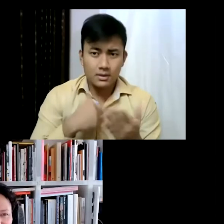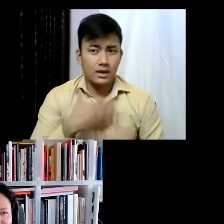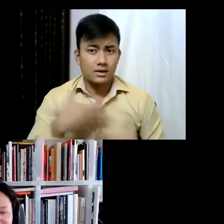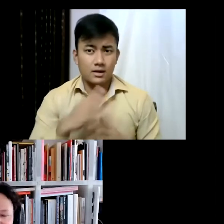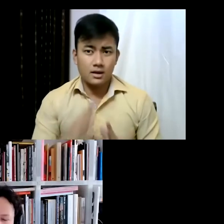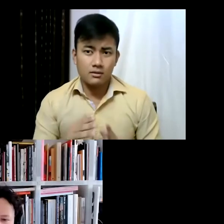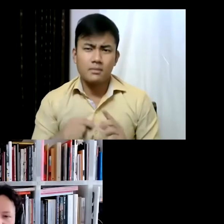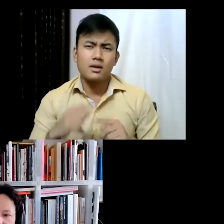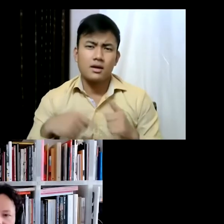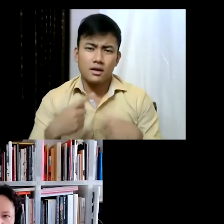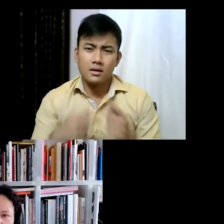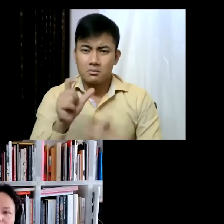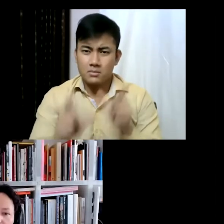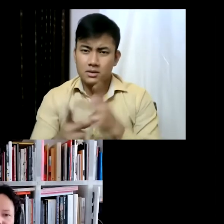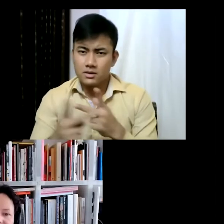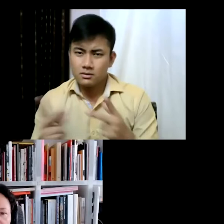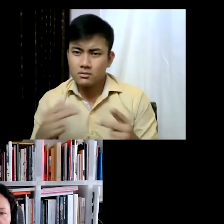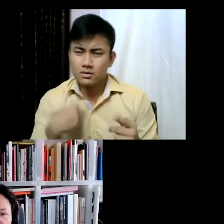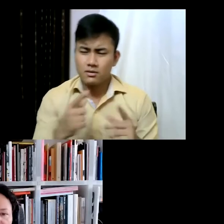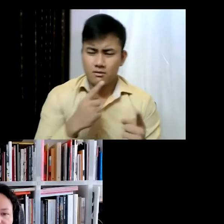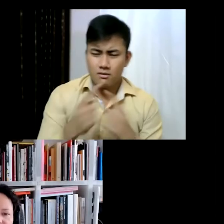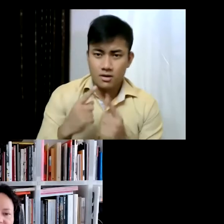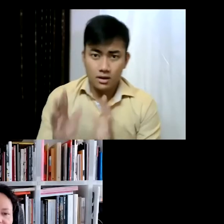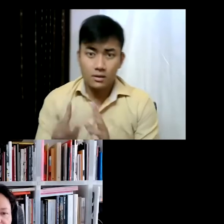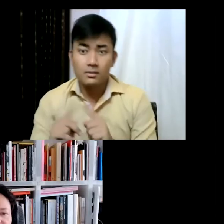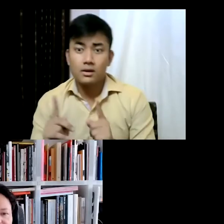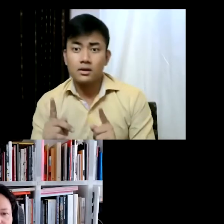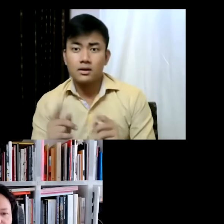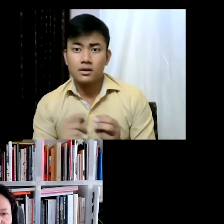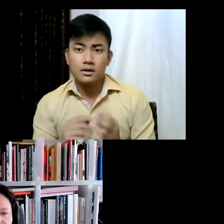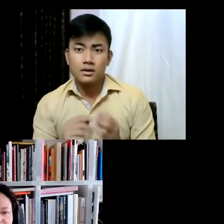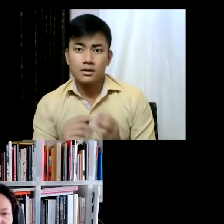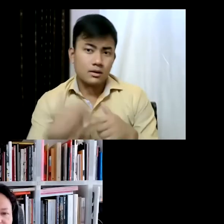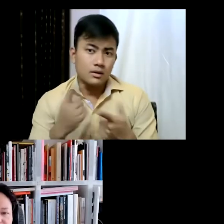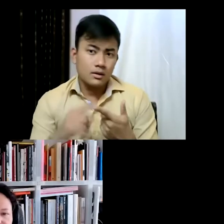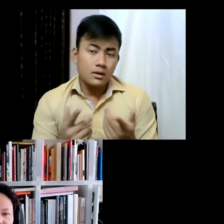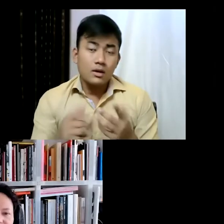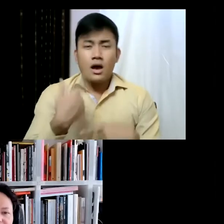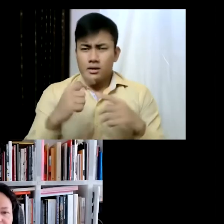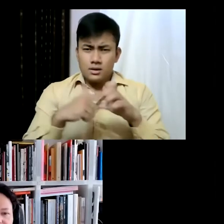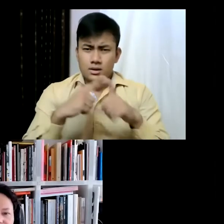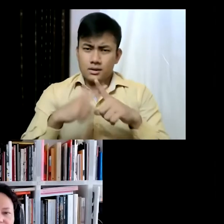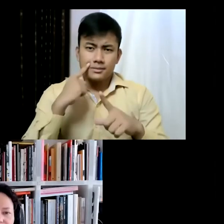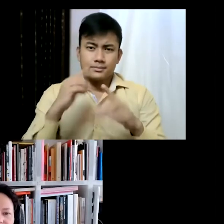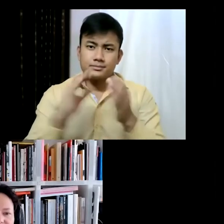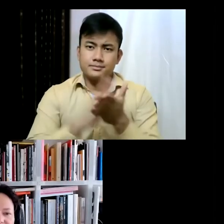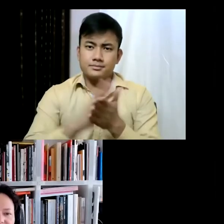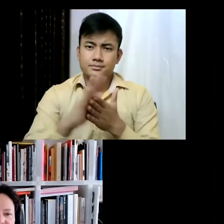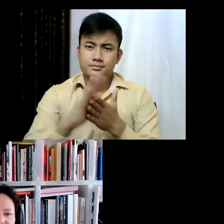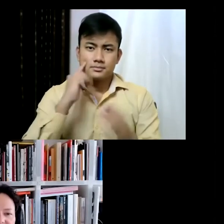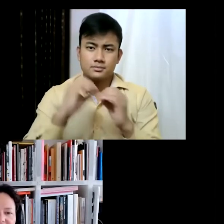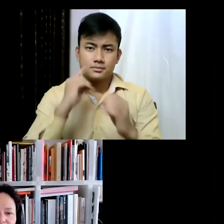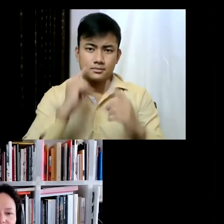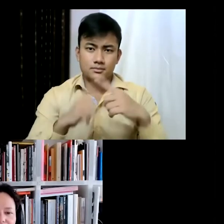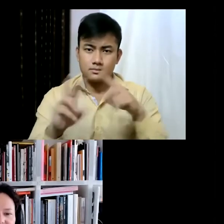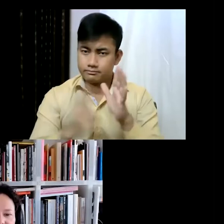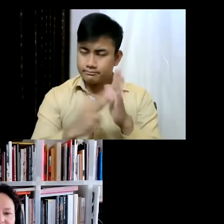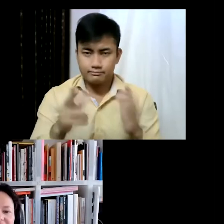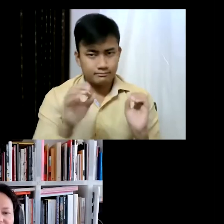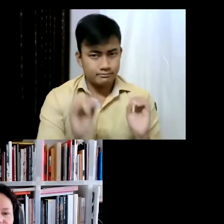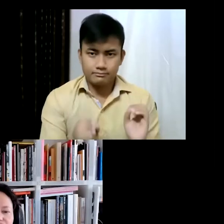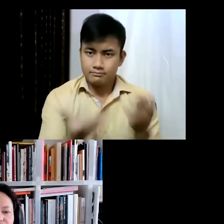writers. But so basically what the exhibition tries to do it's, to create like a journey